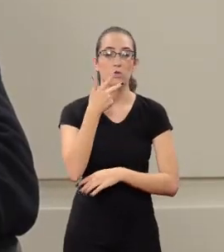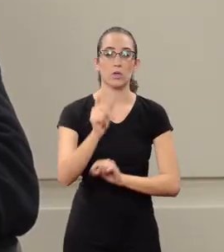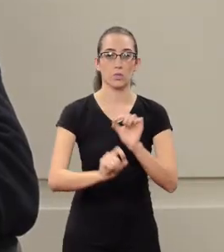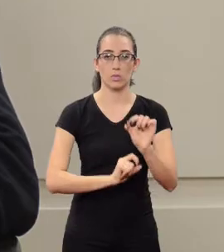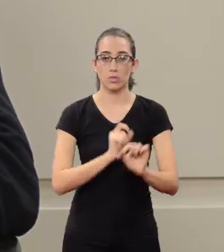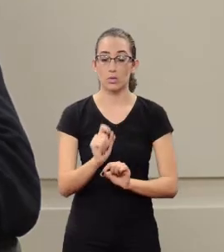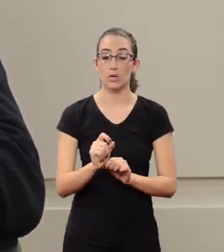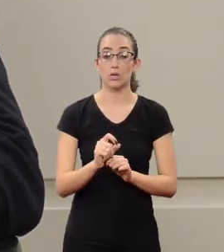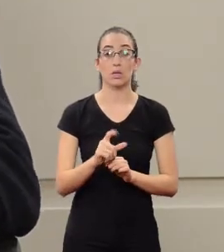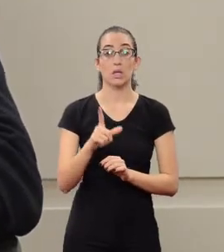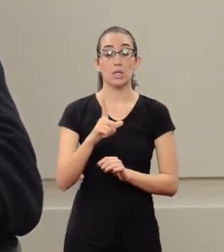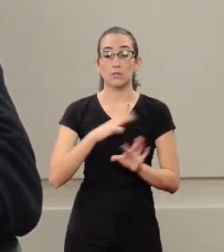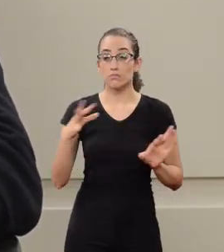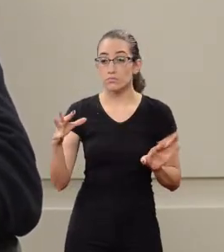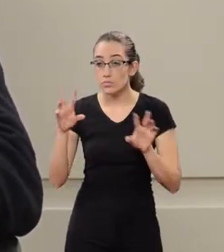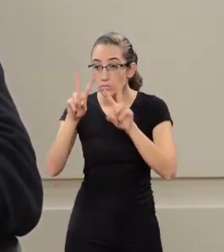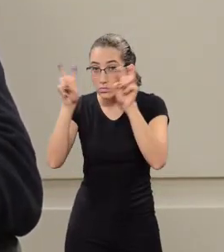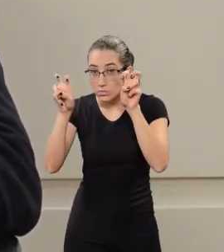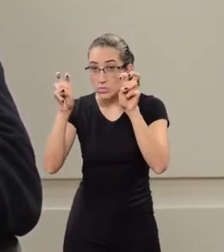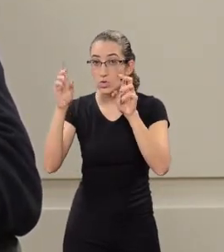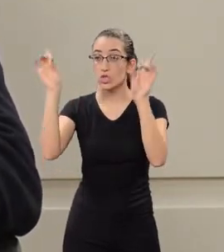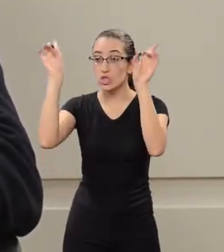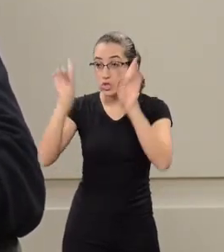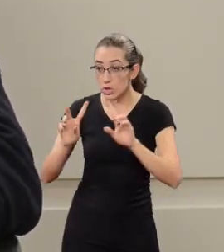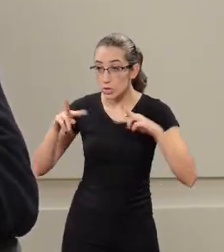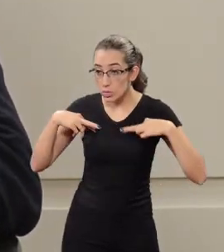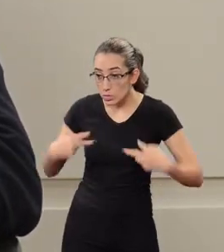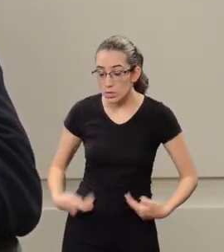Human Rights must be reconsidered